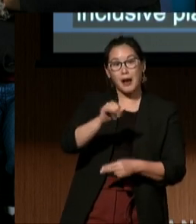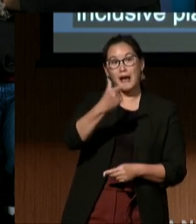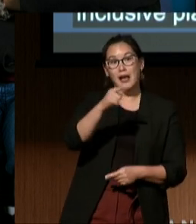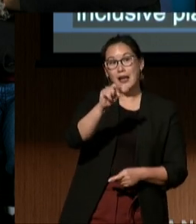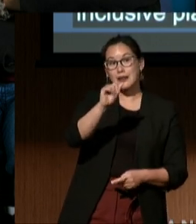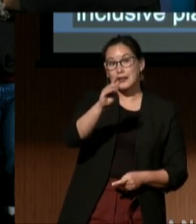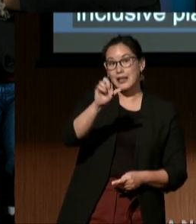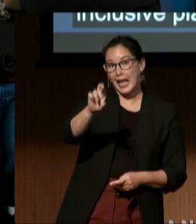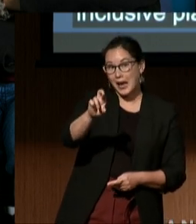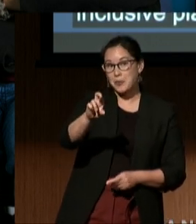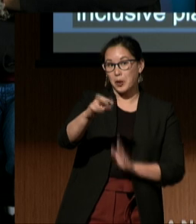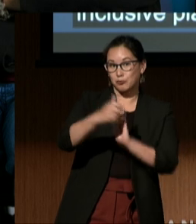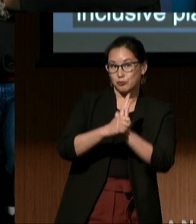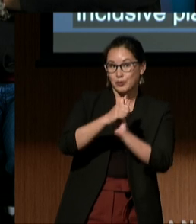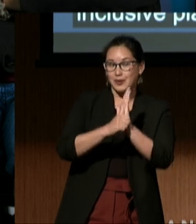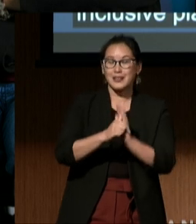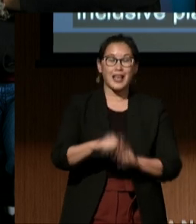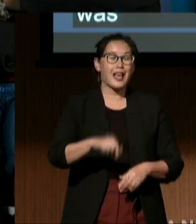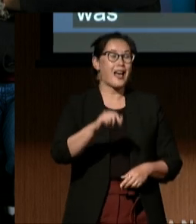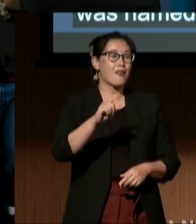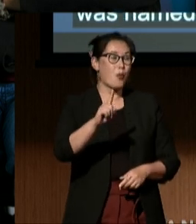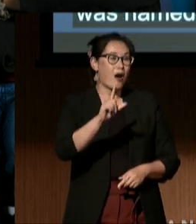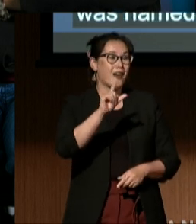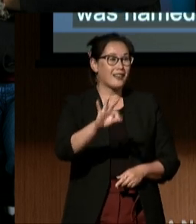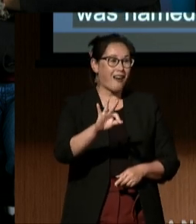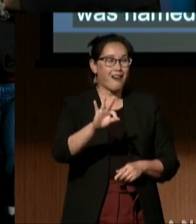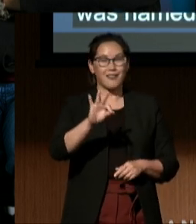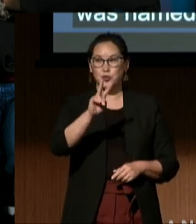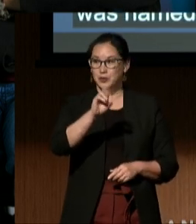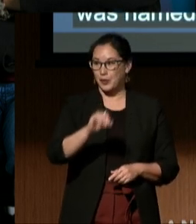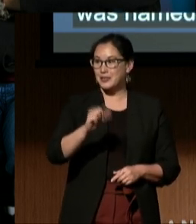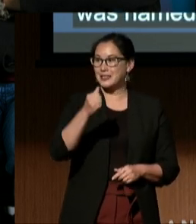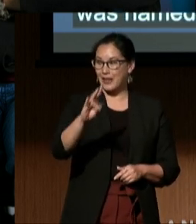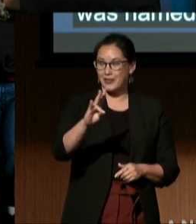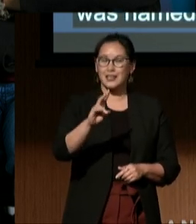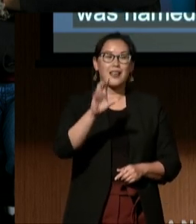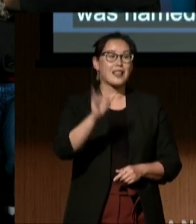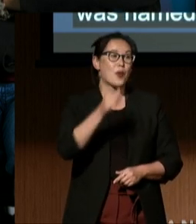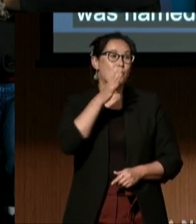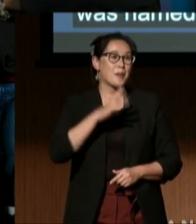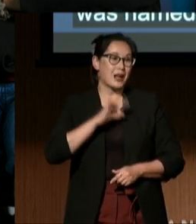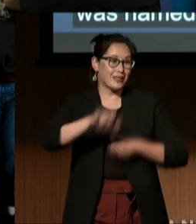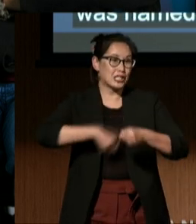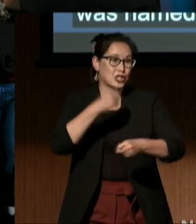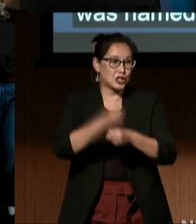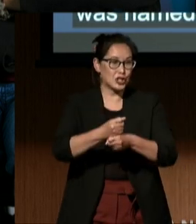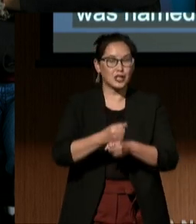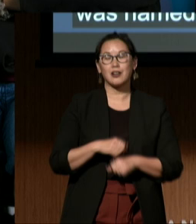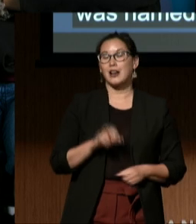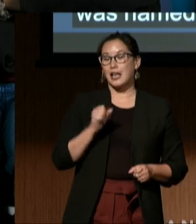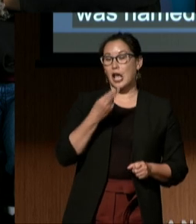of 2017's Women of the Year Awards. She was recognized by She the People as one of